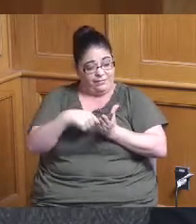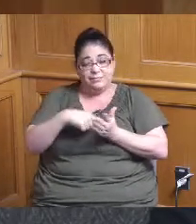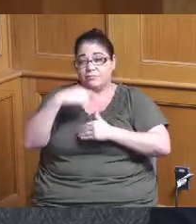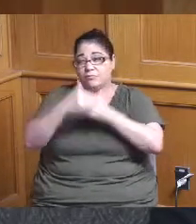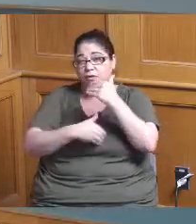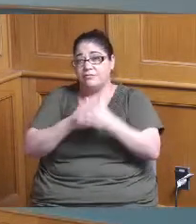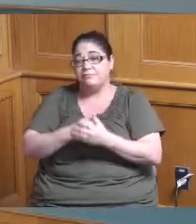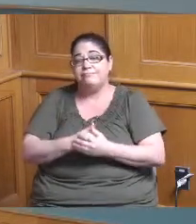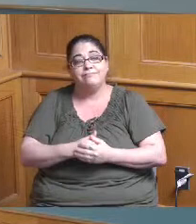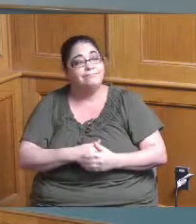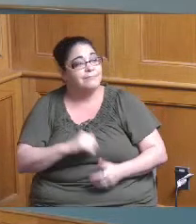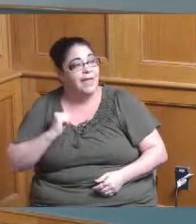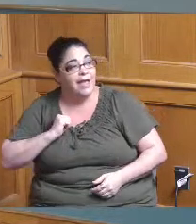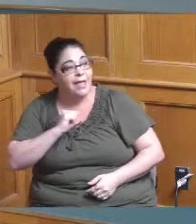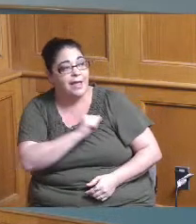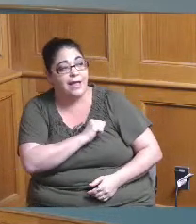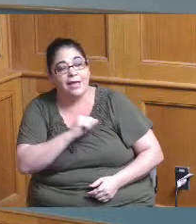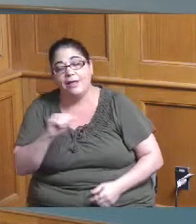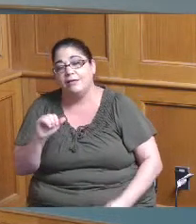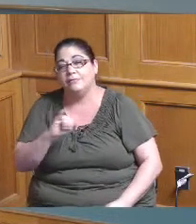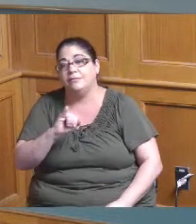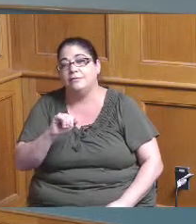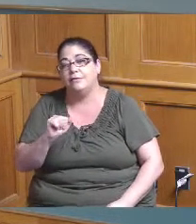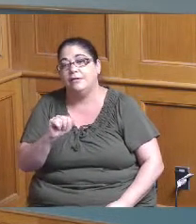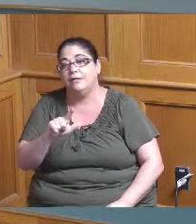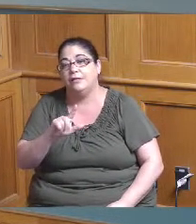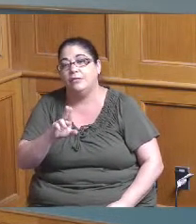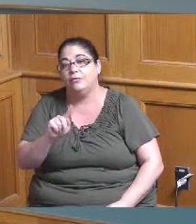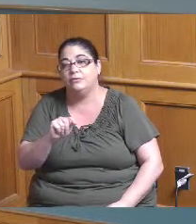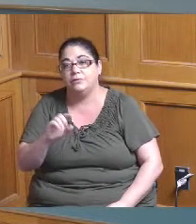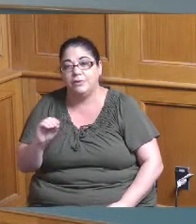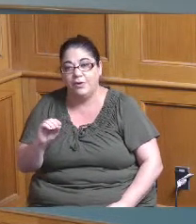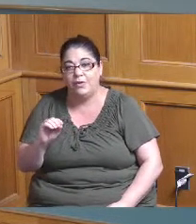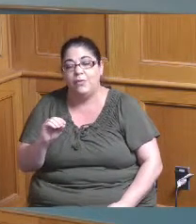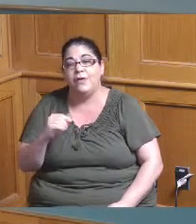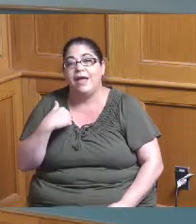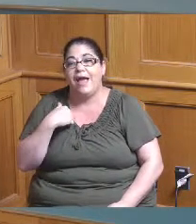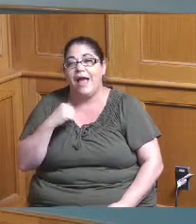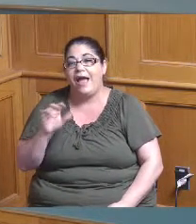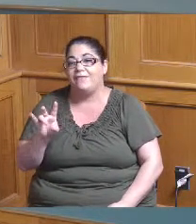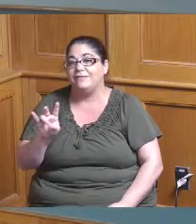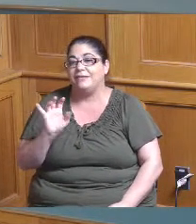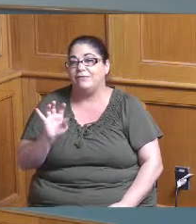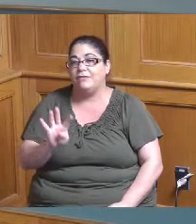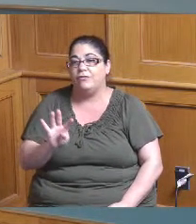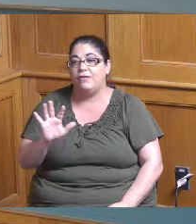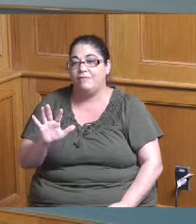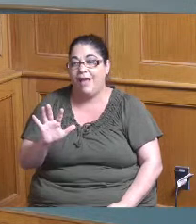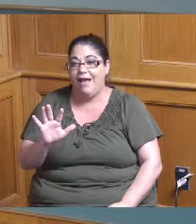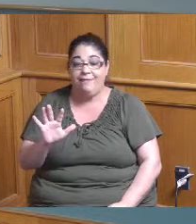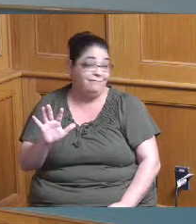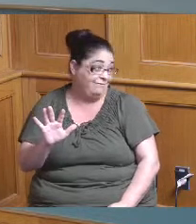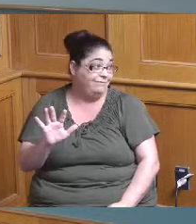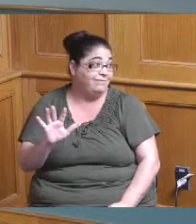Madam President I have for a prior census I have 745 for Arlington Heights but that that may have